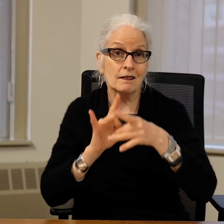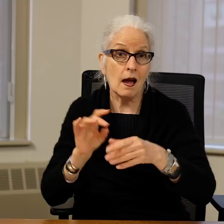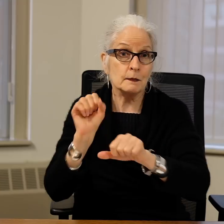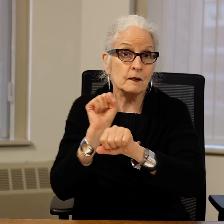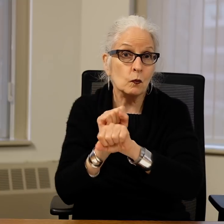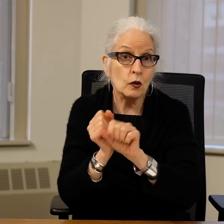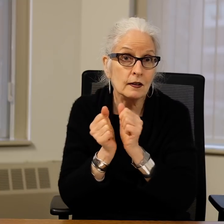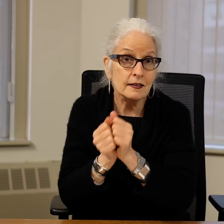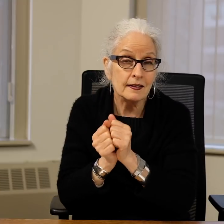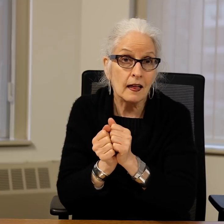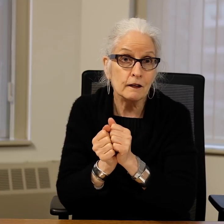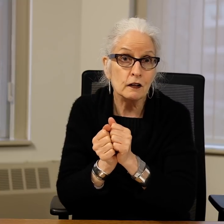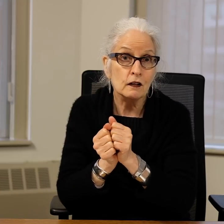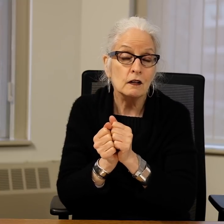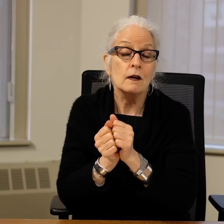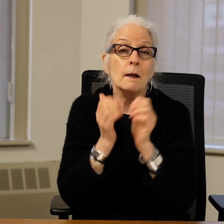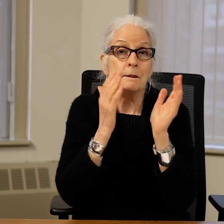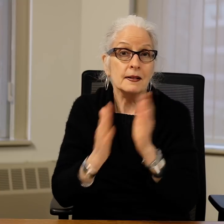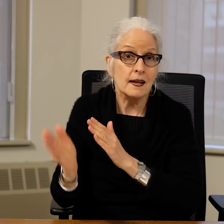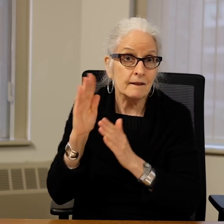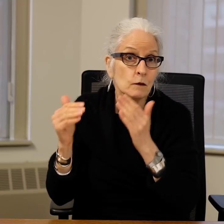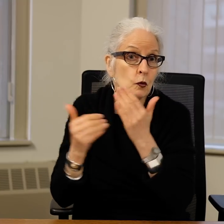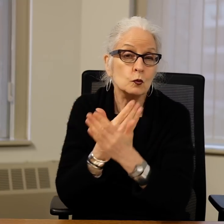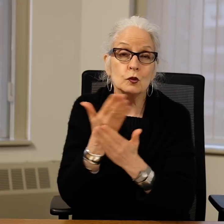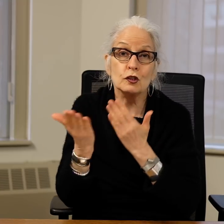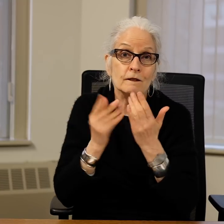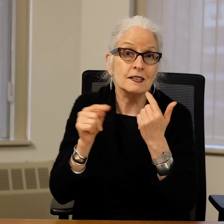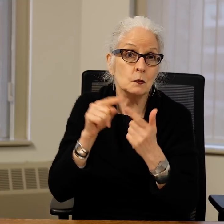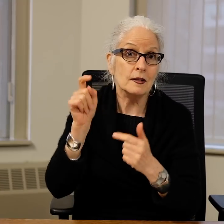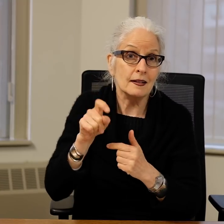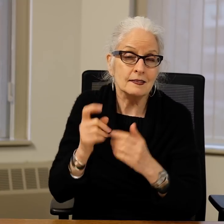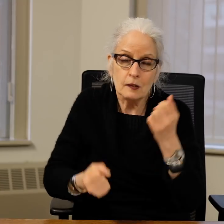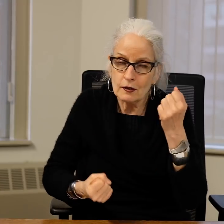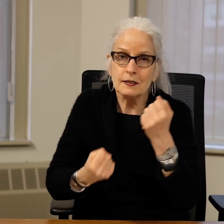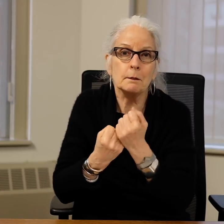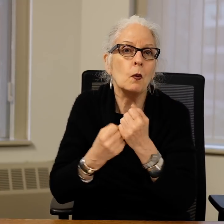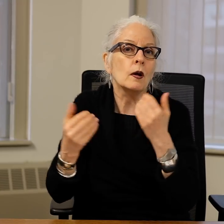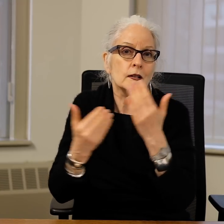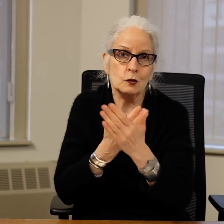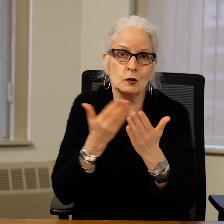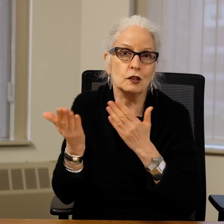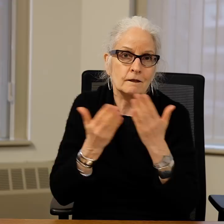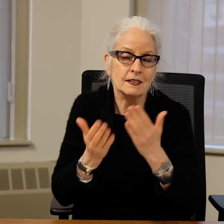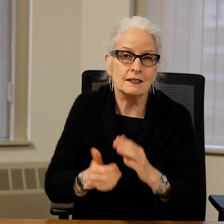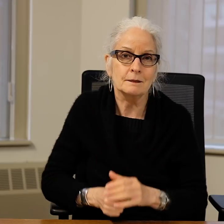to collaboratively work together in planning new services when necessary and supporting